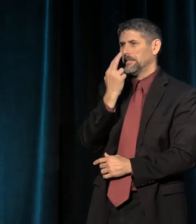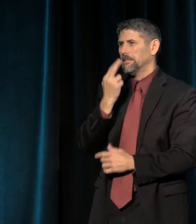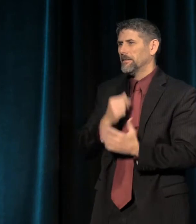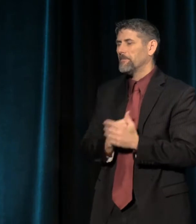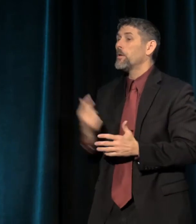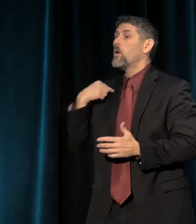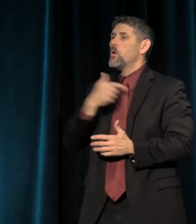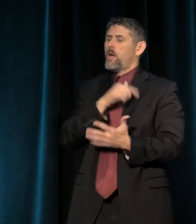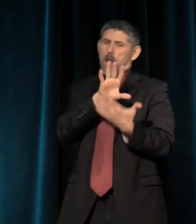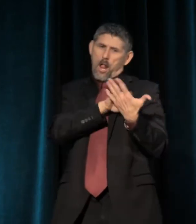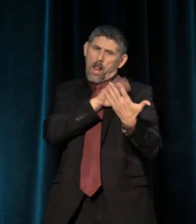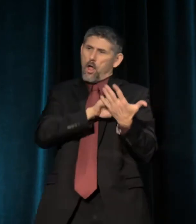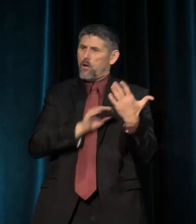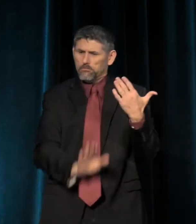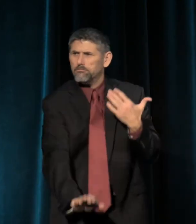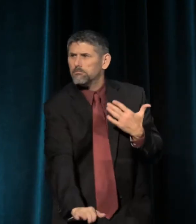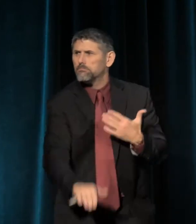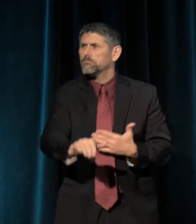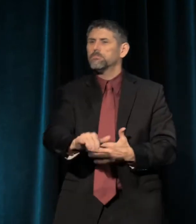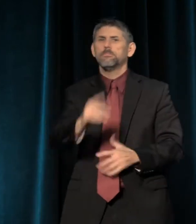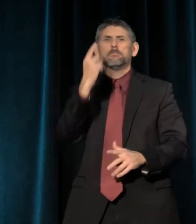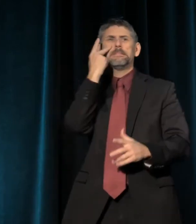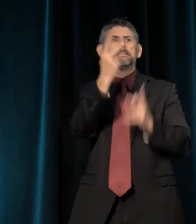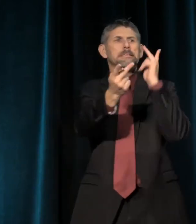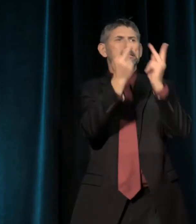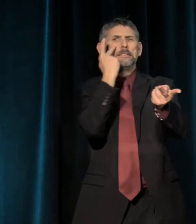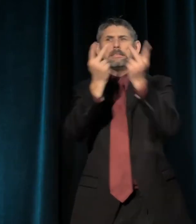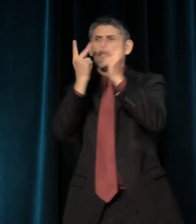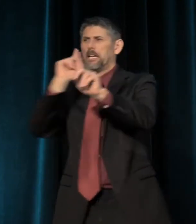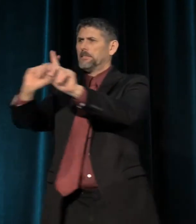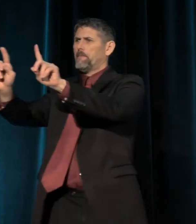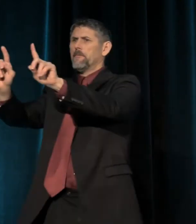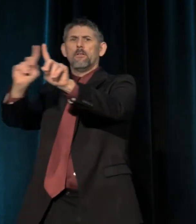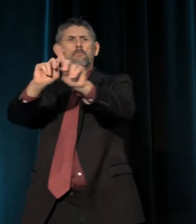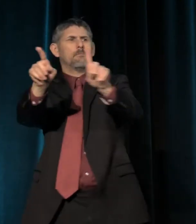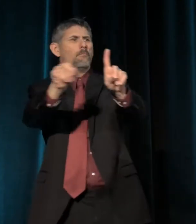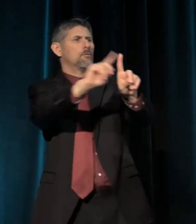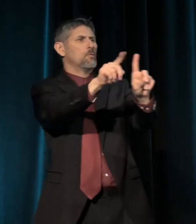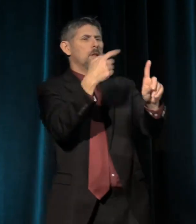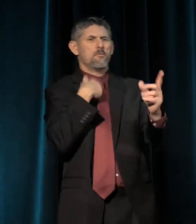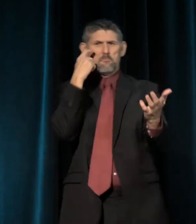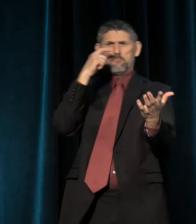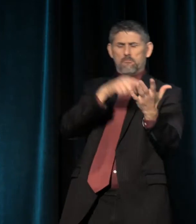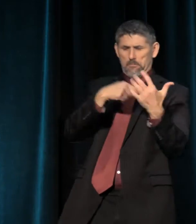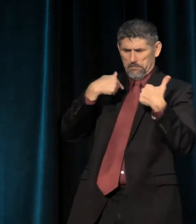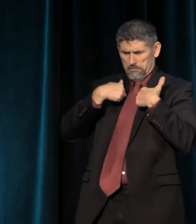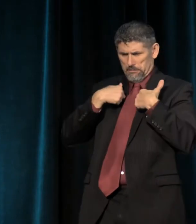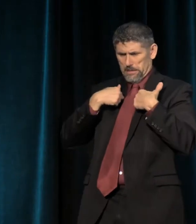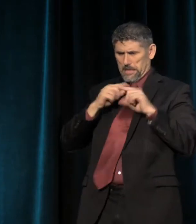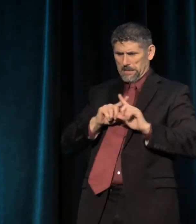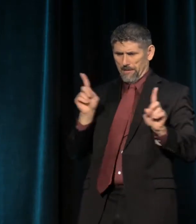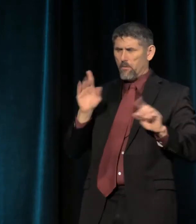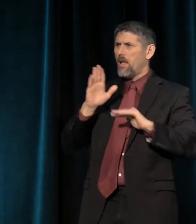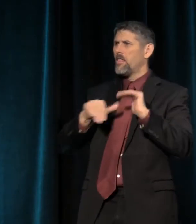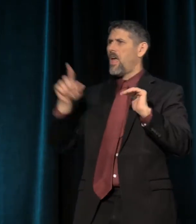We learn from early age to see difference. We learn to tell the difference between ourselves and others,